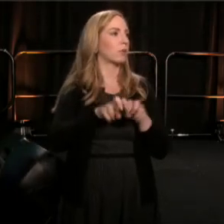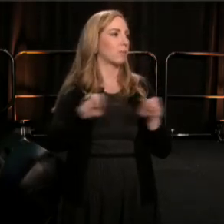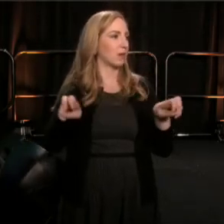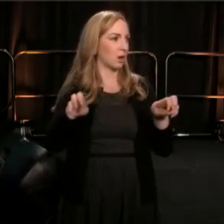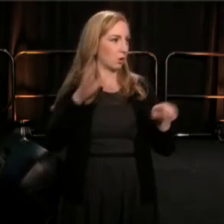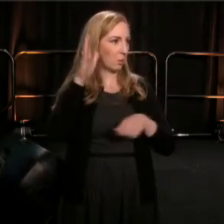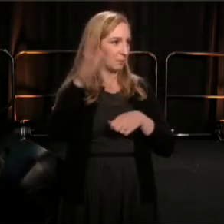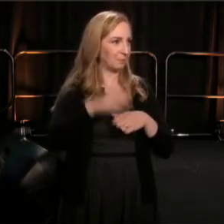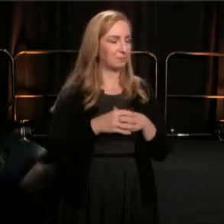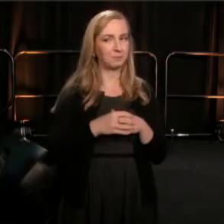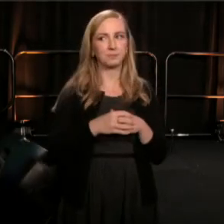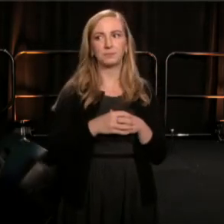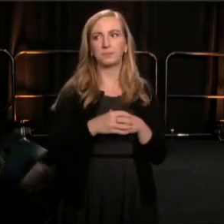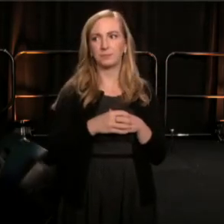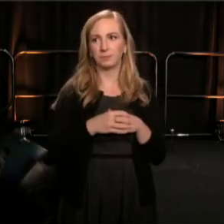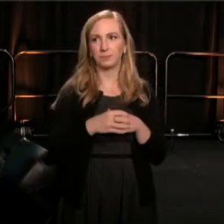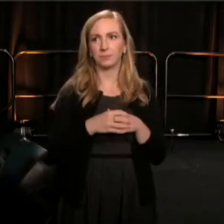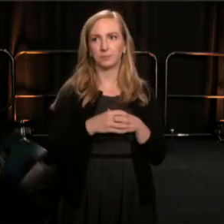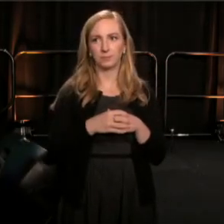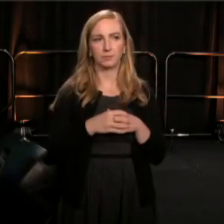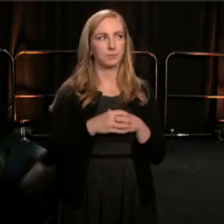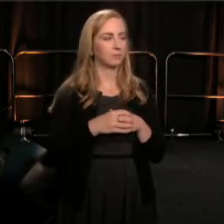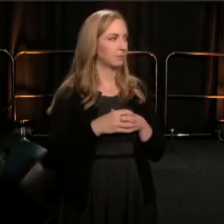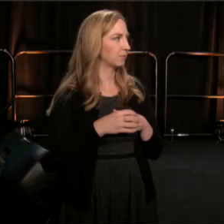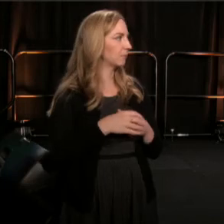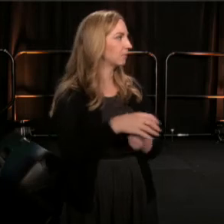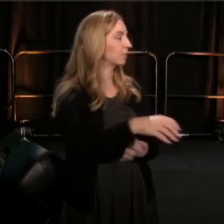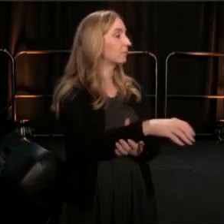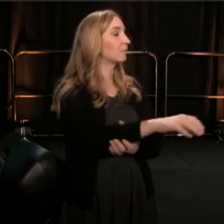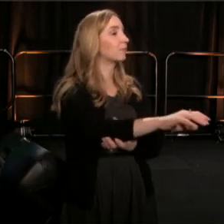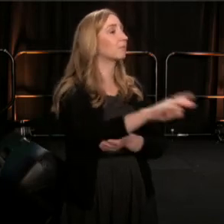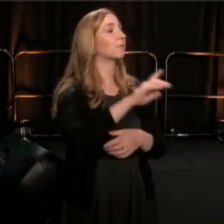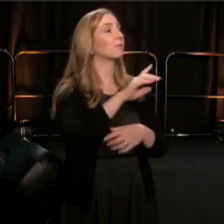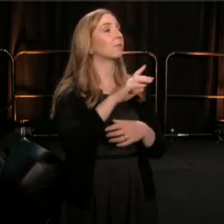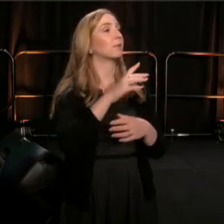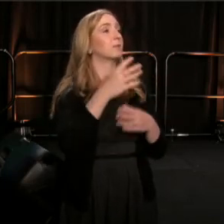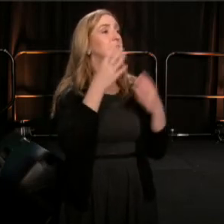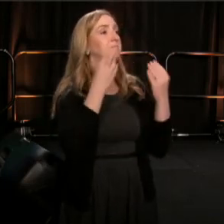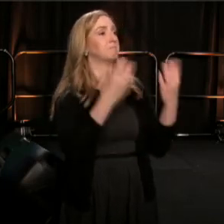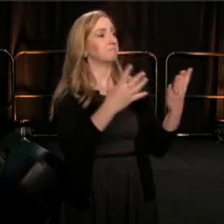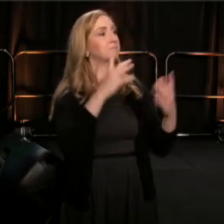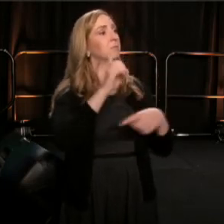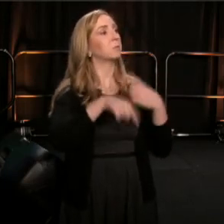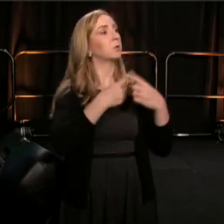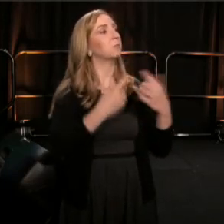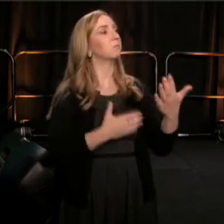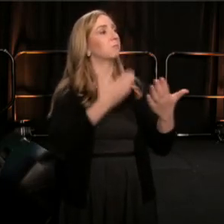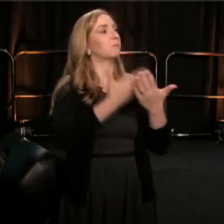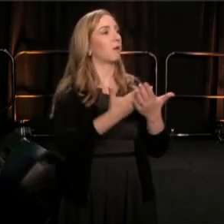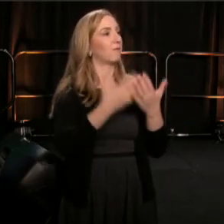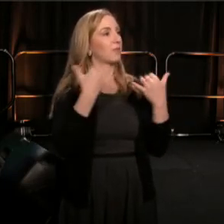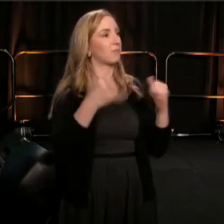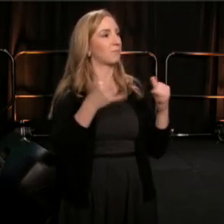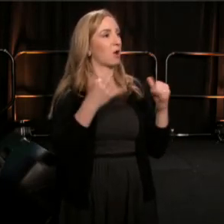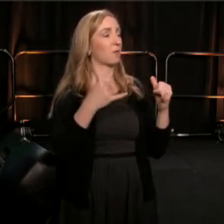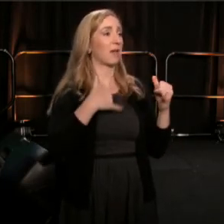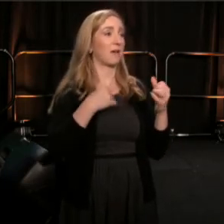we have a number of grantees and young leaders here, who I think it's very important for you to meet.